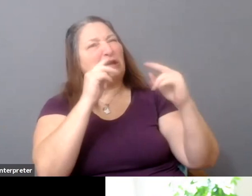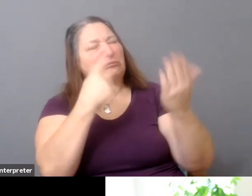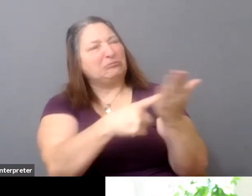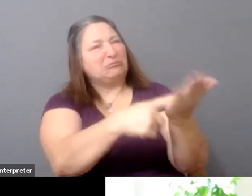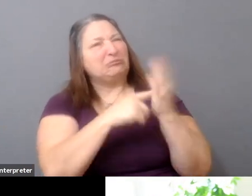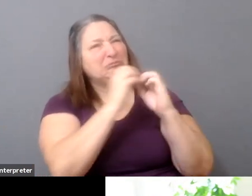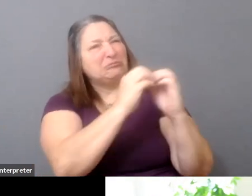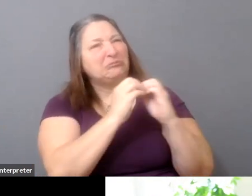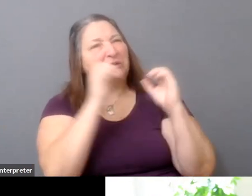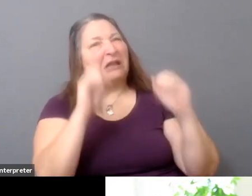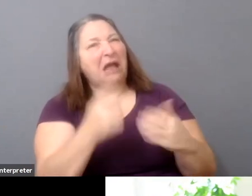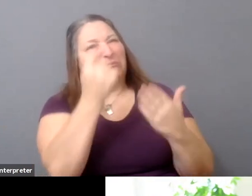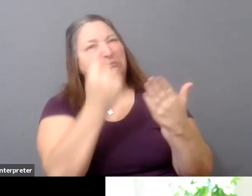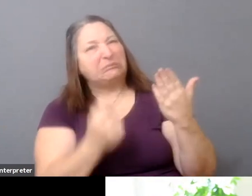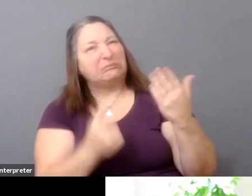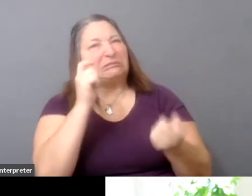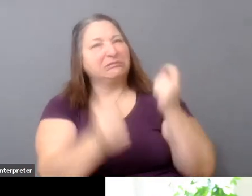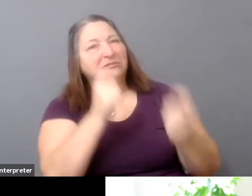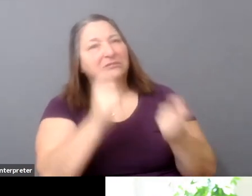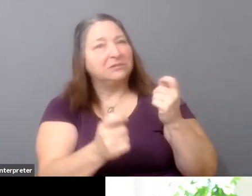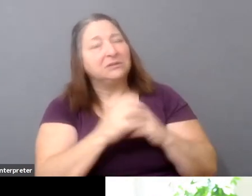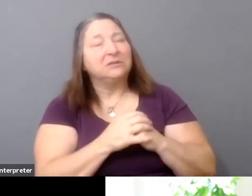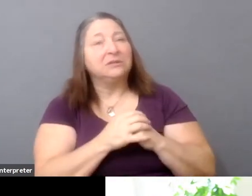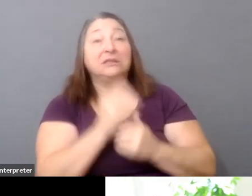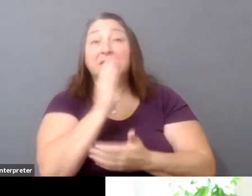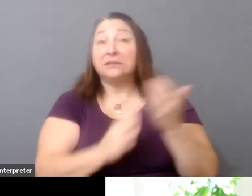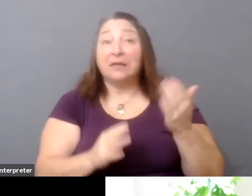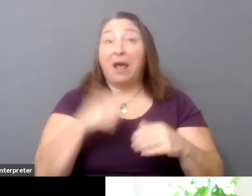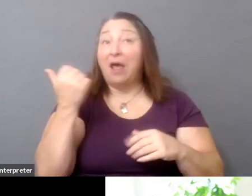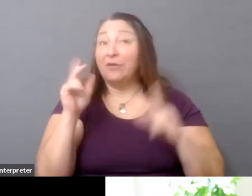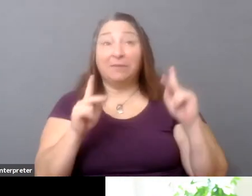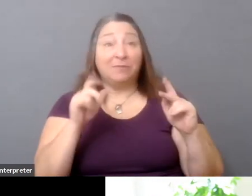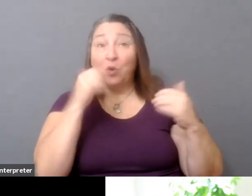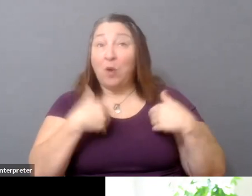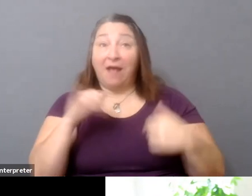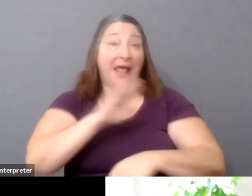So, you know, just-- I think that those practical tools